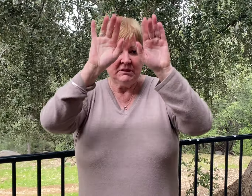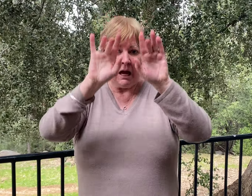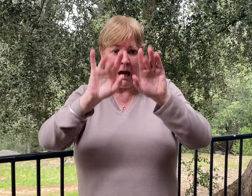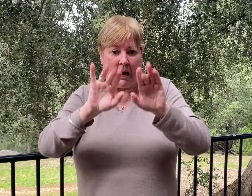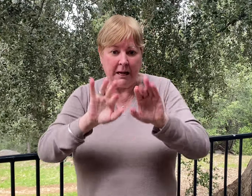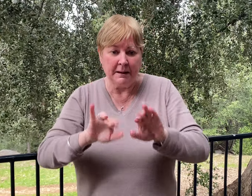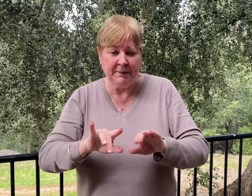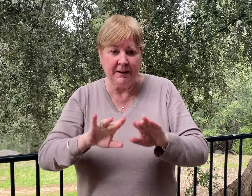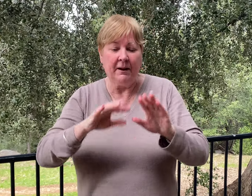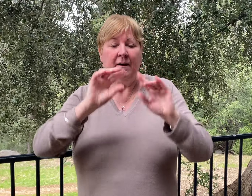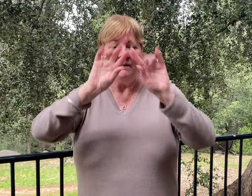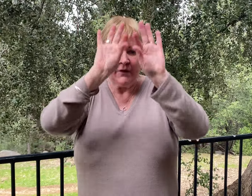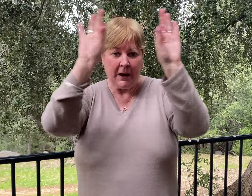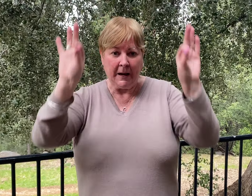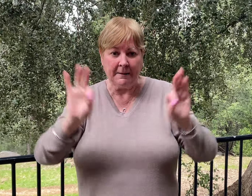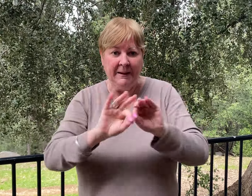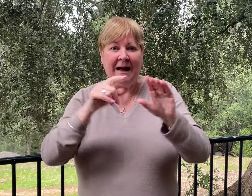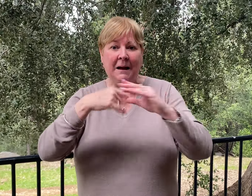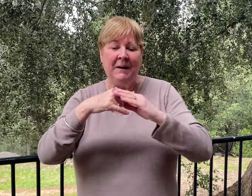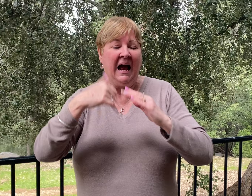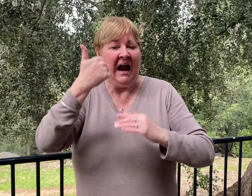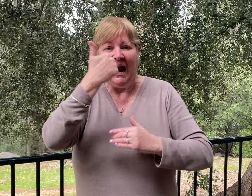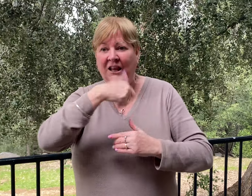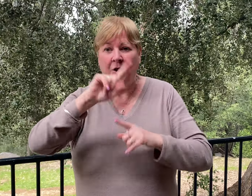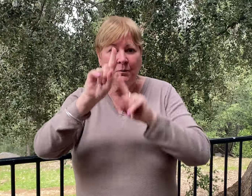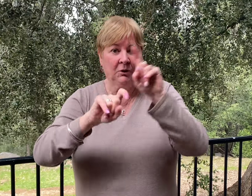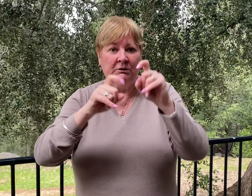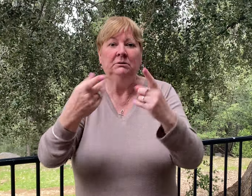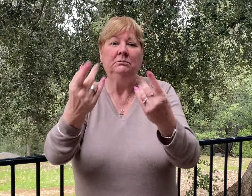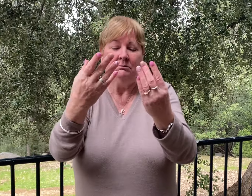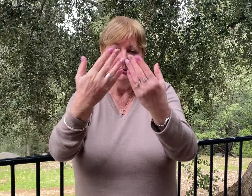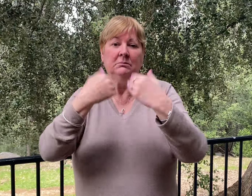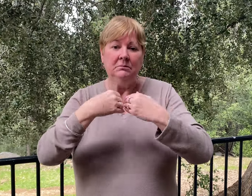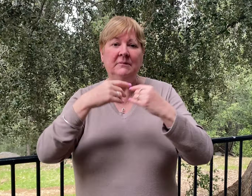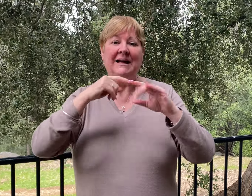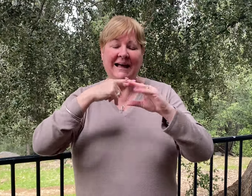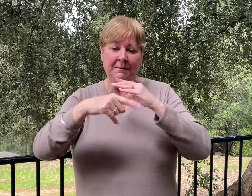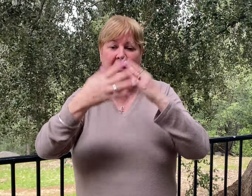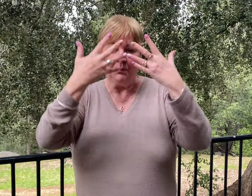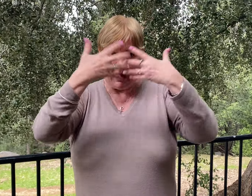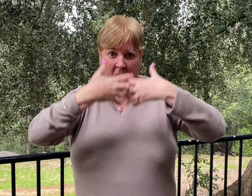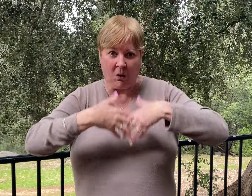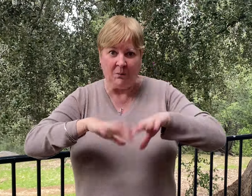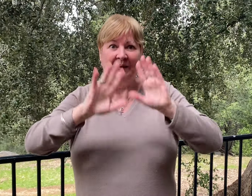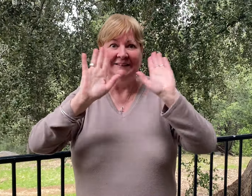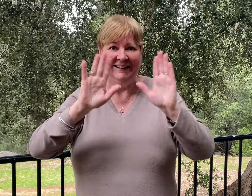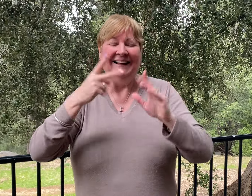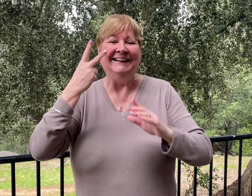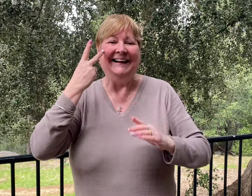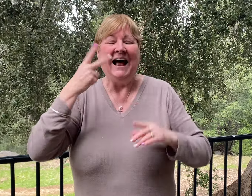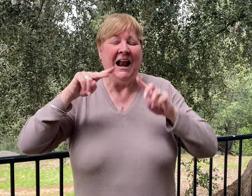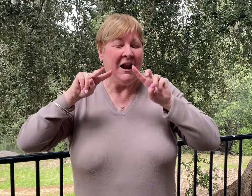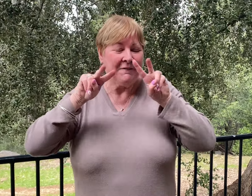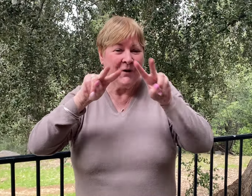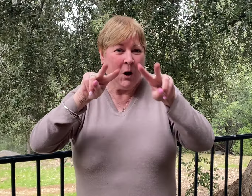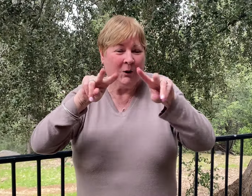please fill out form or have any questions feel free to email us. We look forward to seeing you all at the